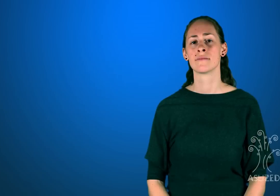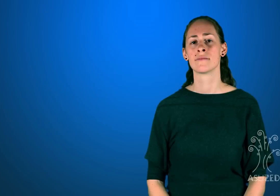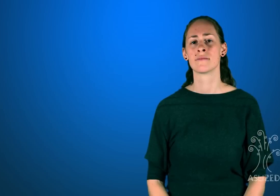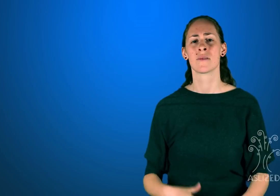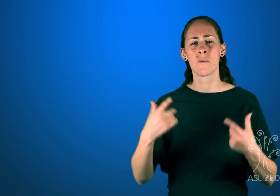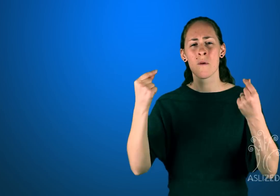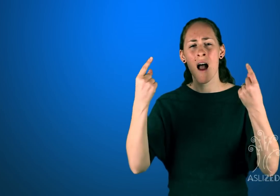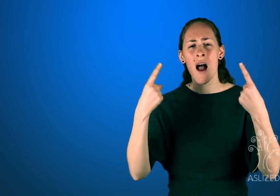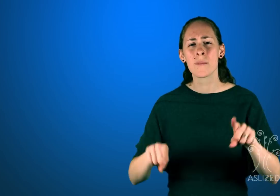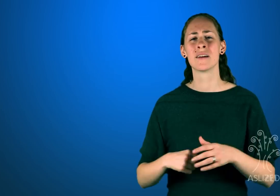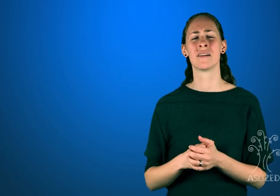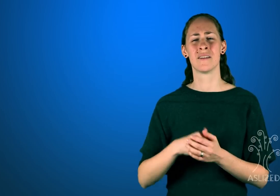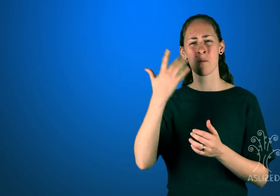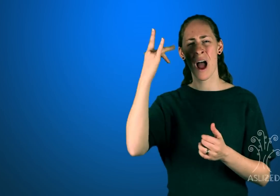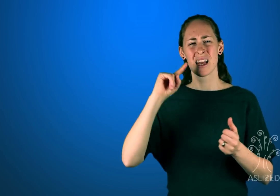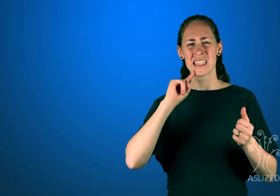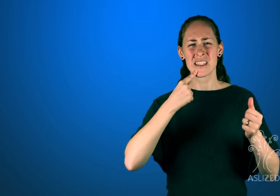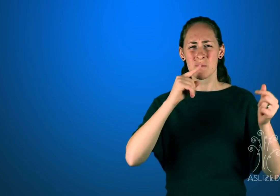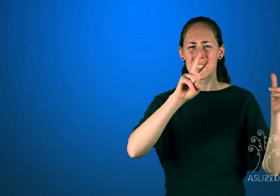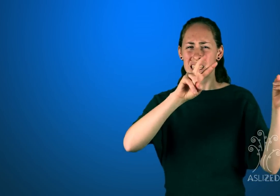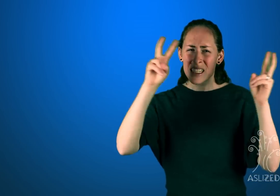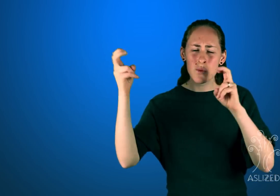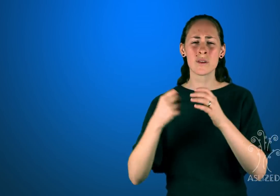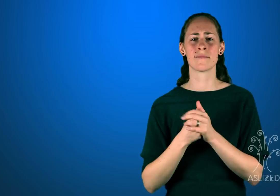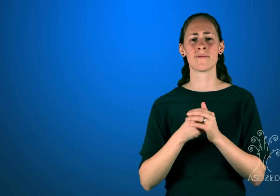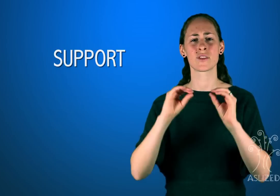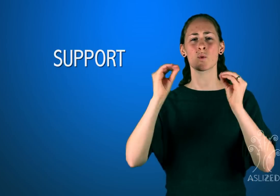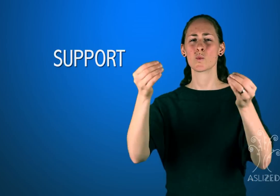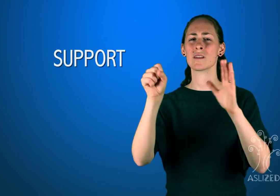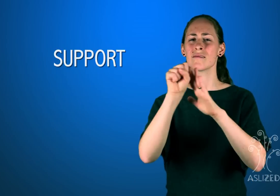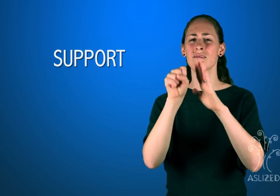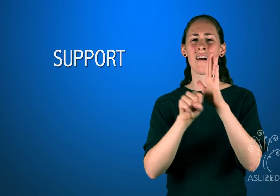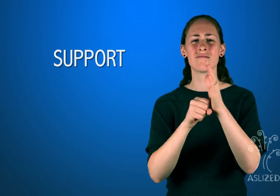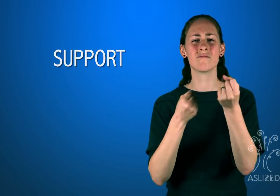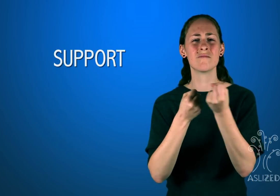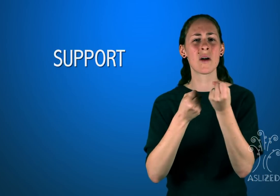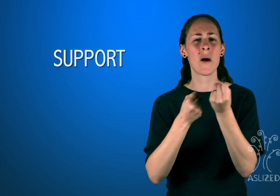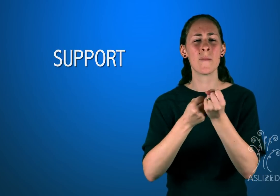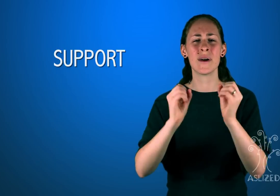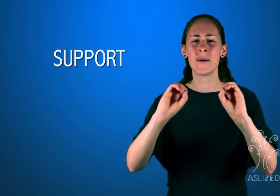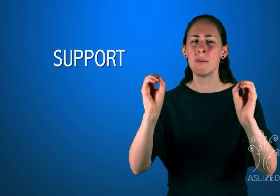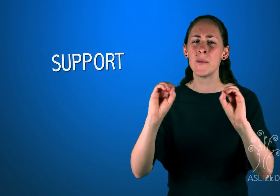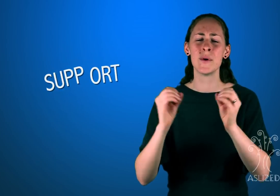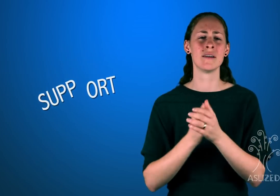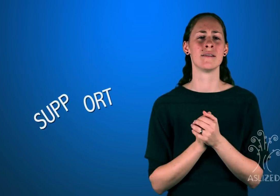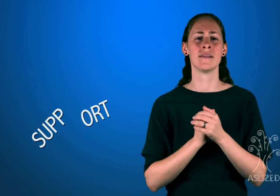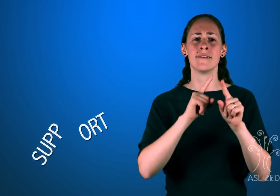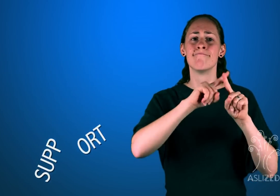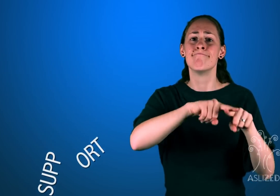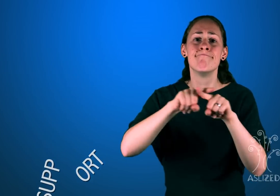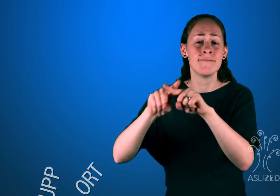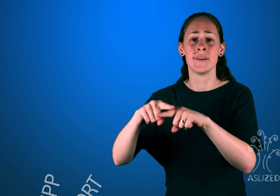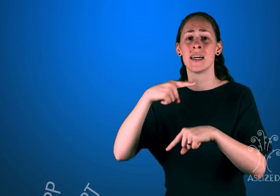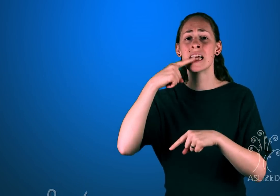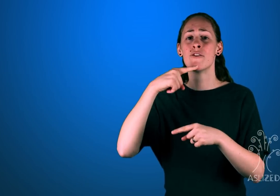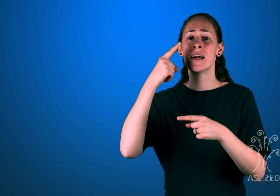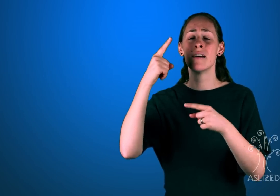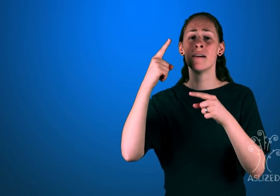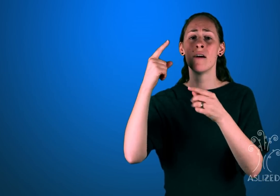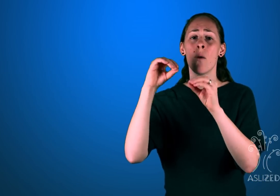This issue became a serious issue because of a lack of support, they are dependent on hearing organizations